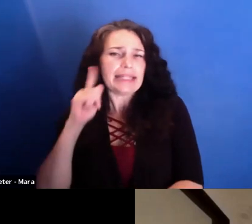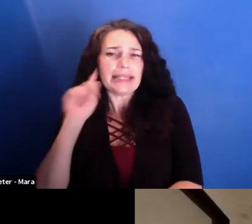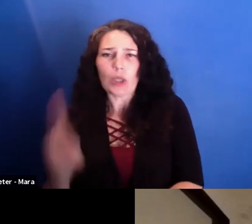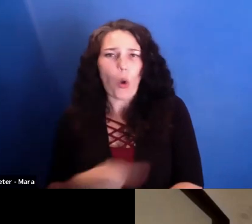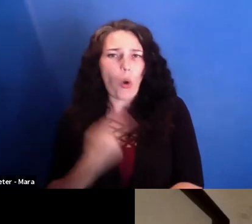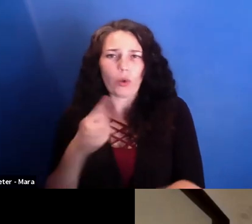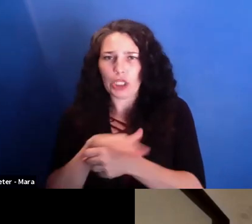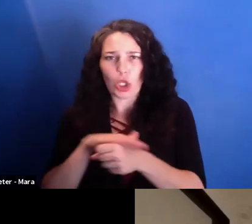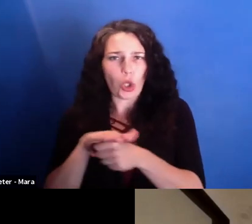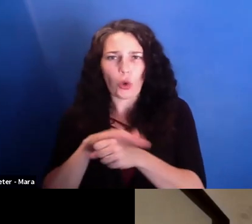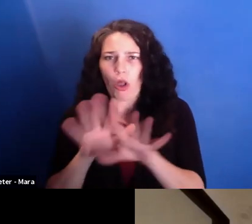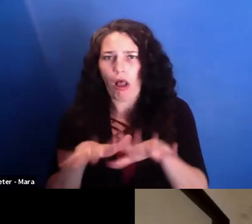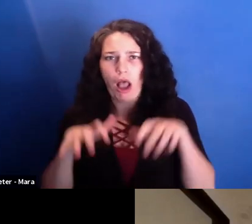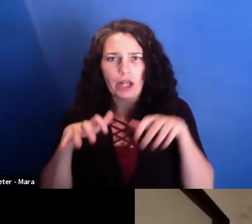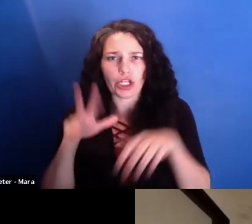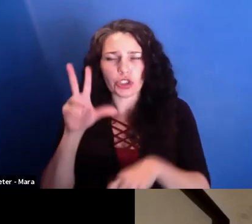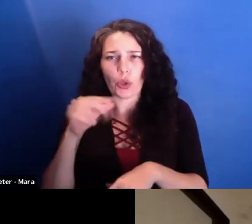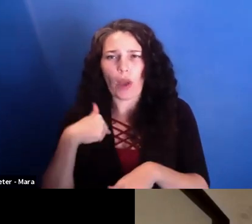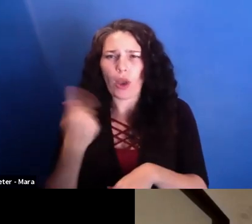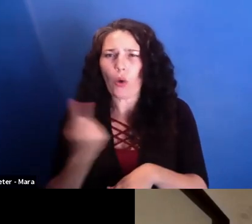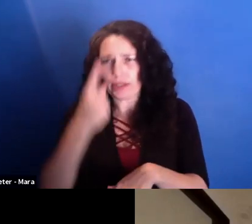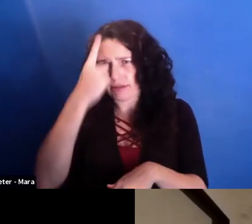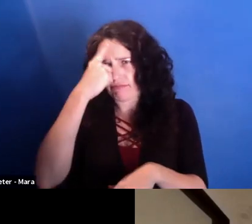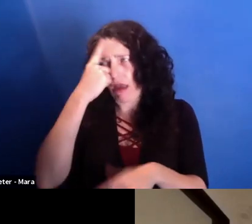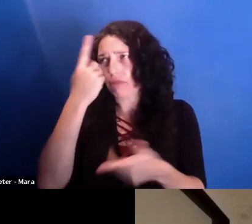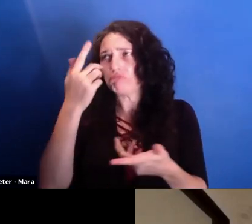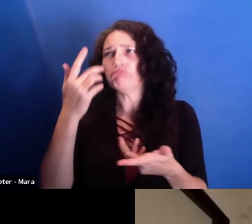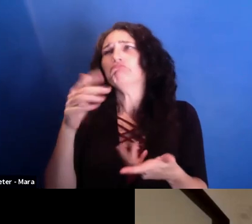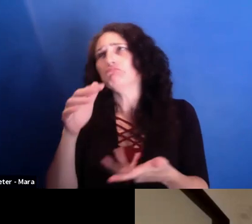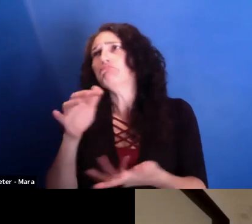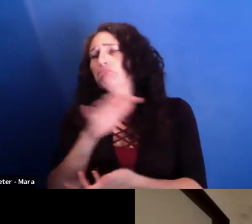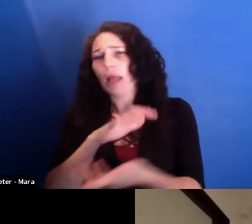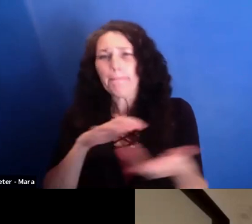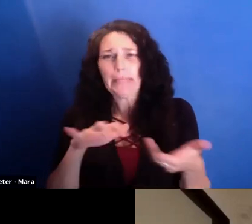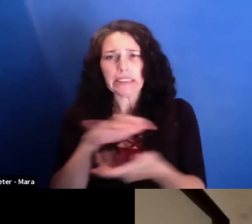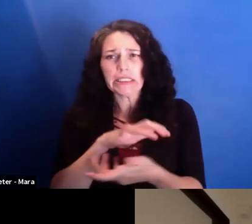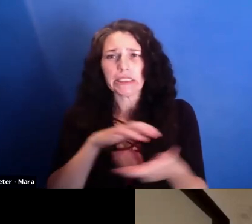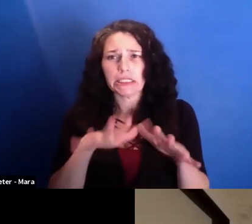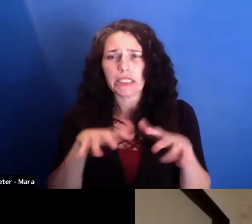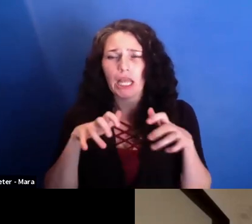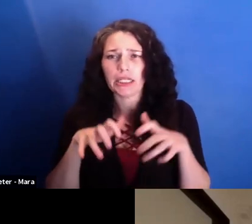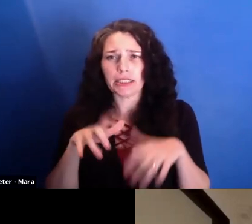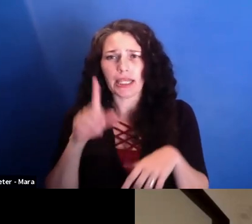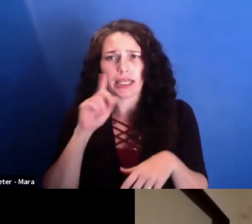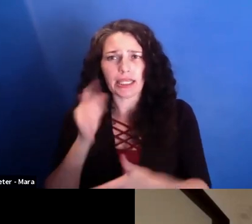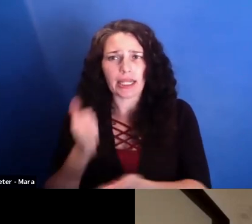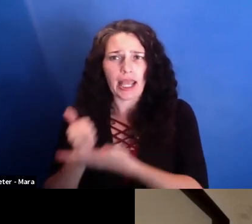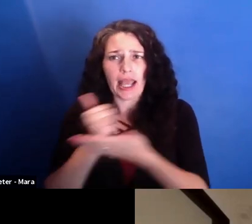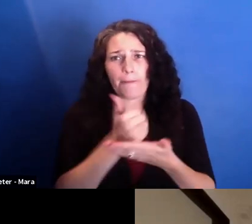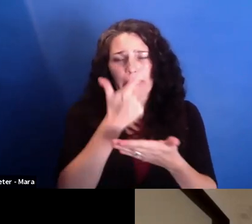In my head, it's always very mixed. And here, I think it helps that I lived in several cultures